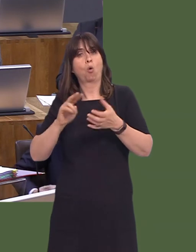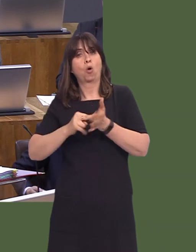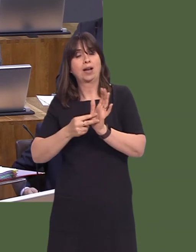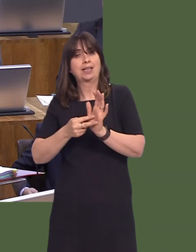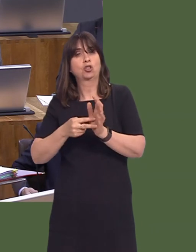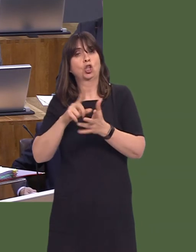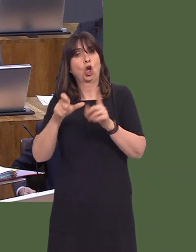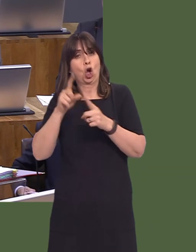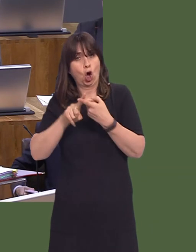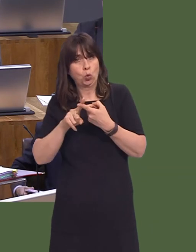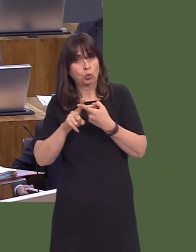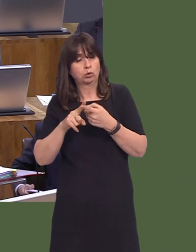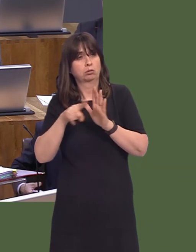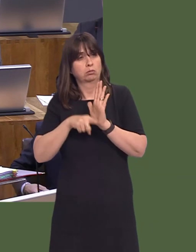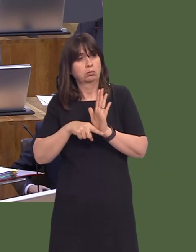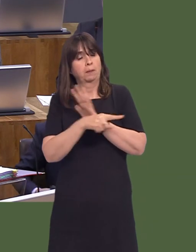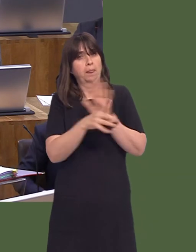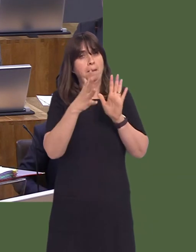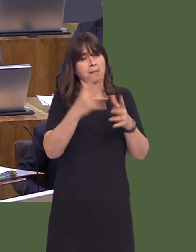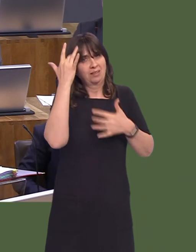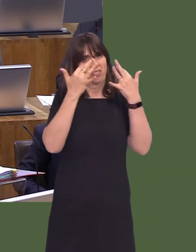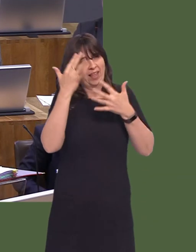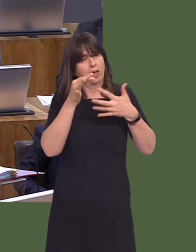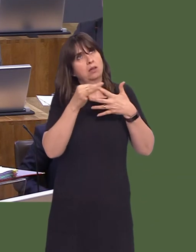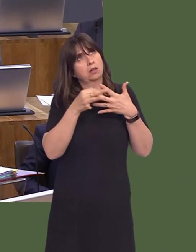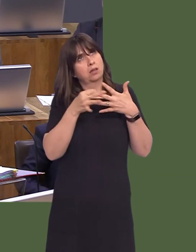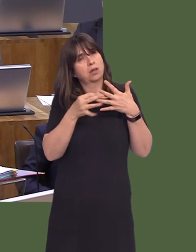and must take into account a range of factors, the prime consideration being the interests